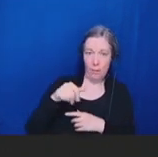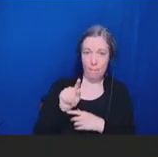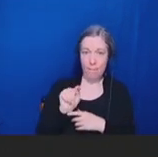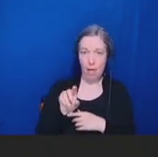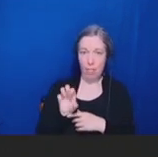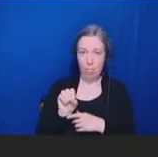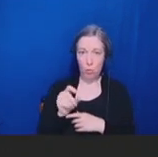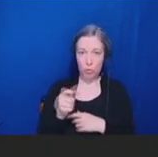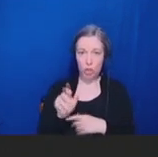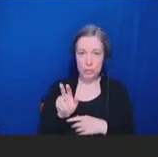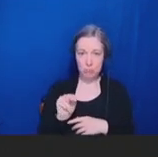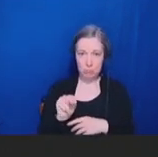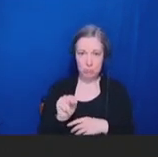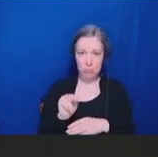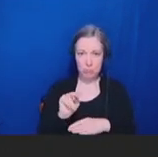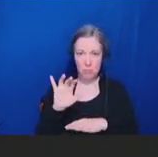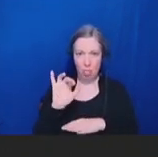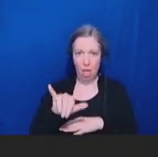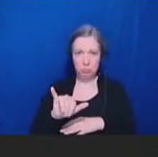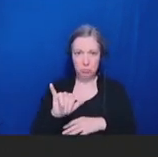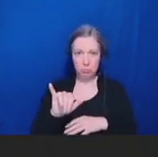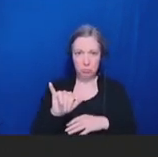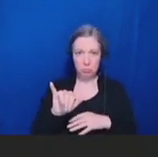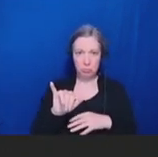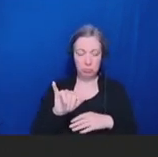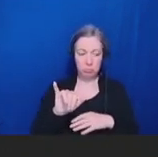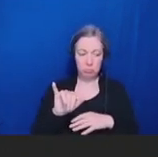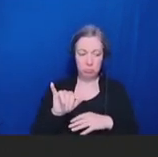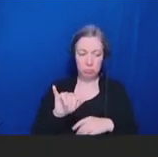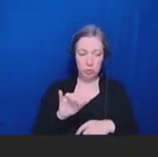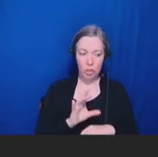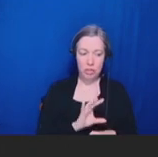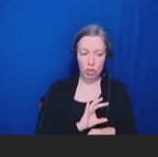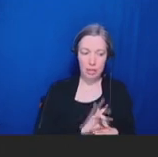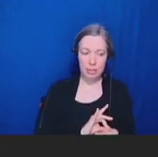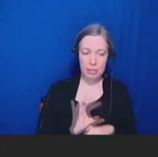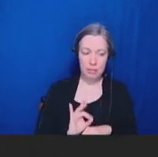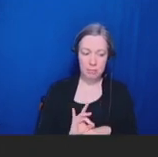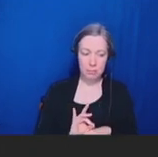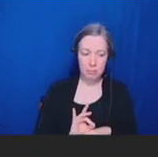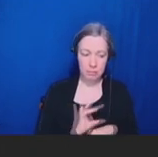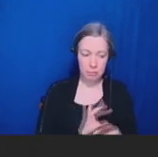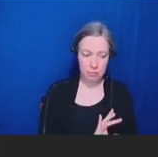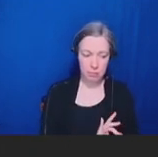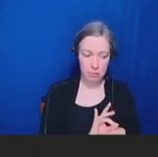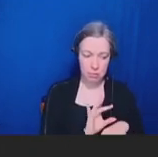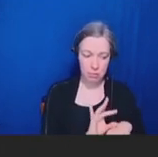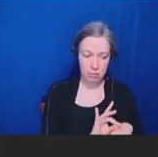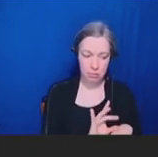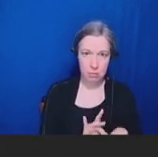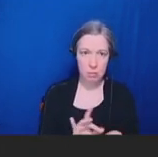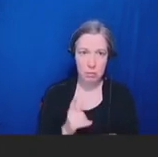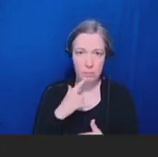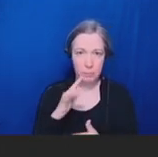love to have this system ready for the fall, but we will have to just see how things pan